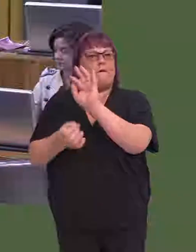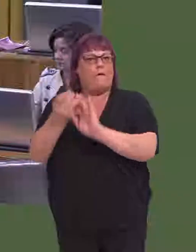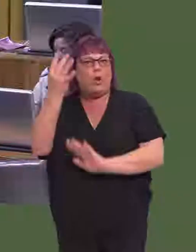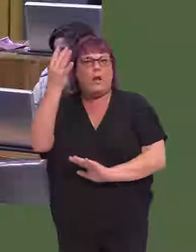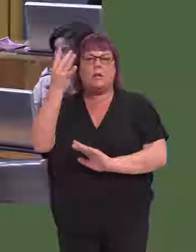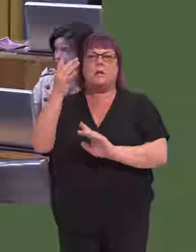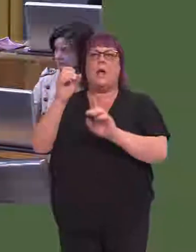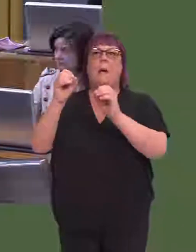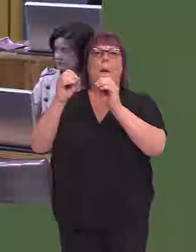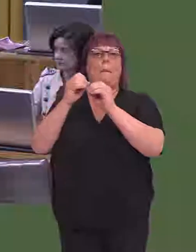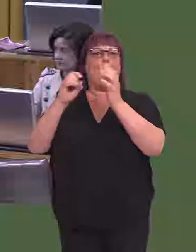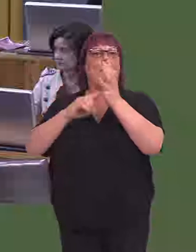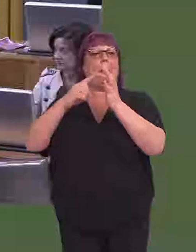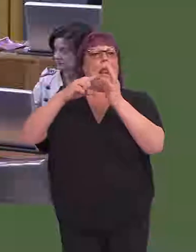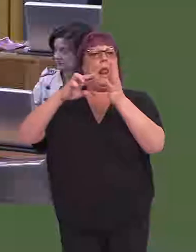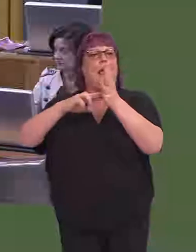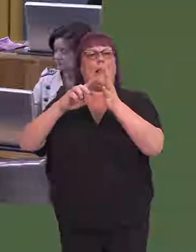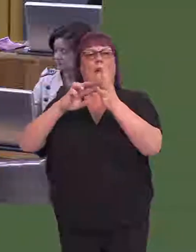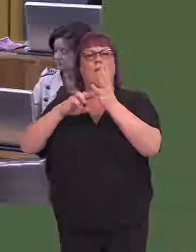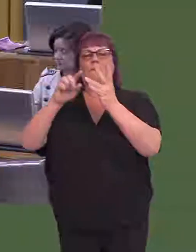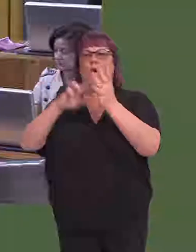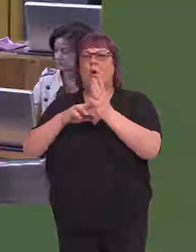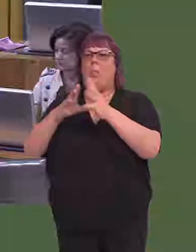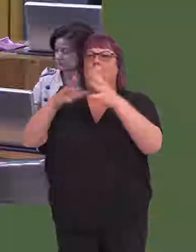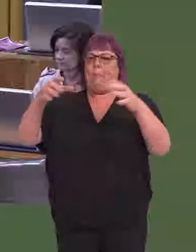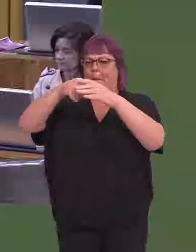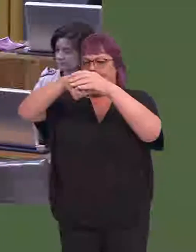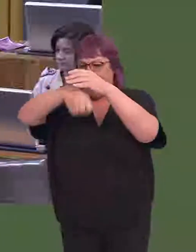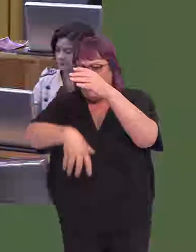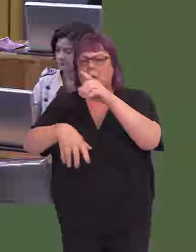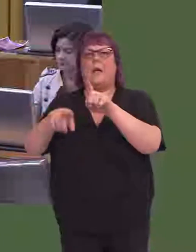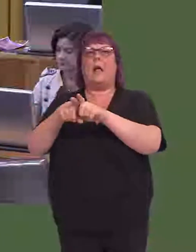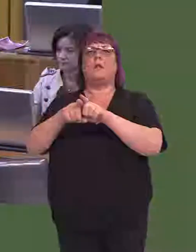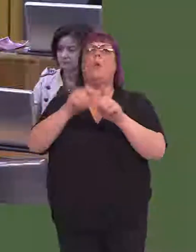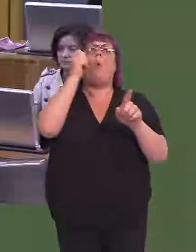of course, the furnaces at Blaenavon, Big Pit and the National Waterfront Museum